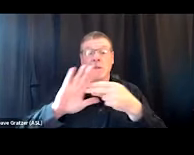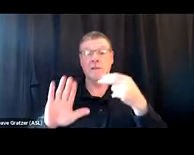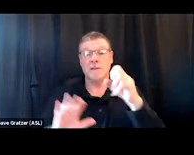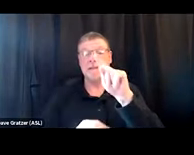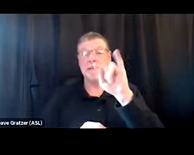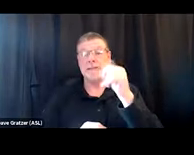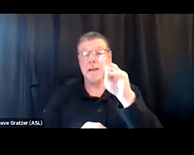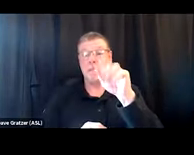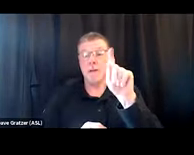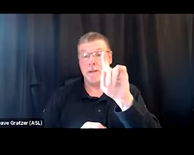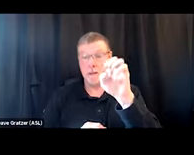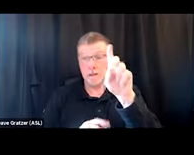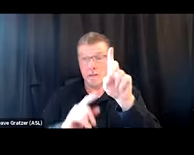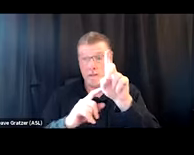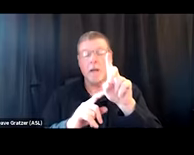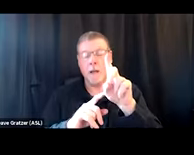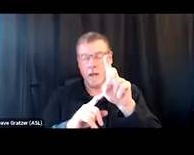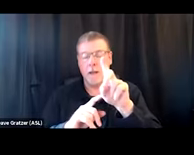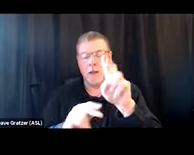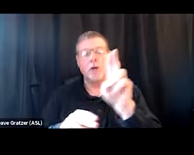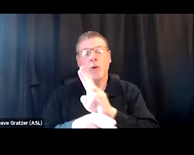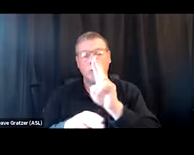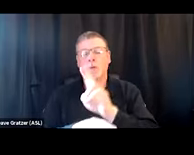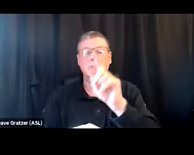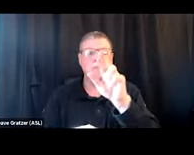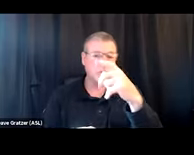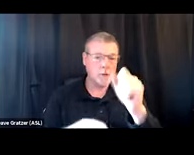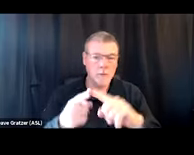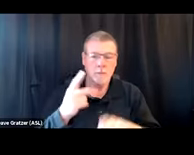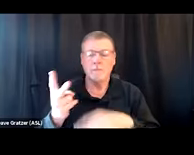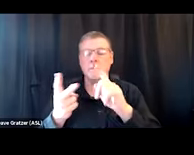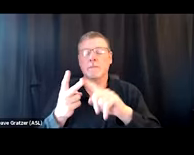and certainly substance use suicide and hearing voices